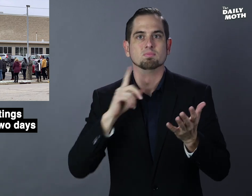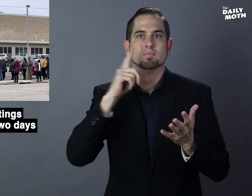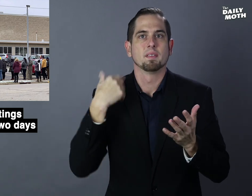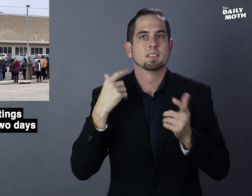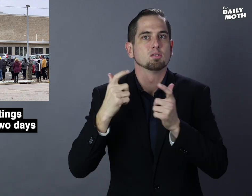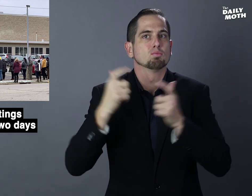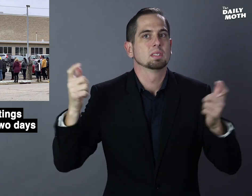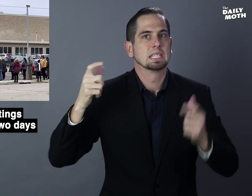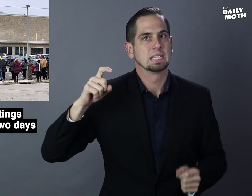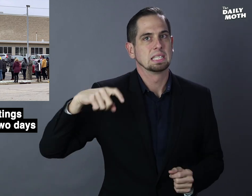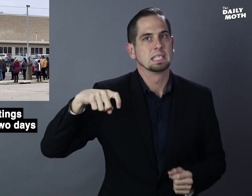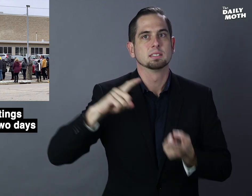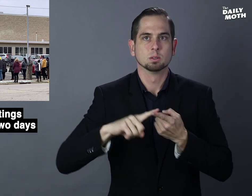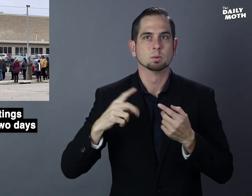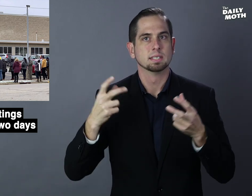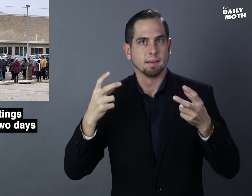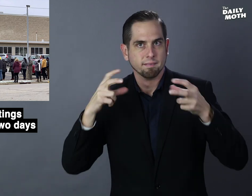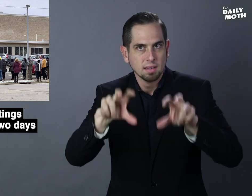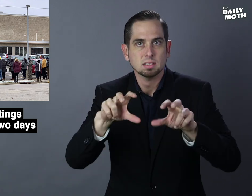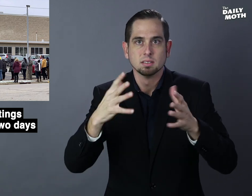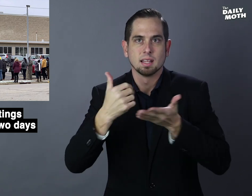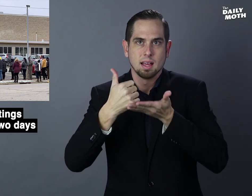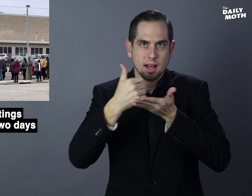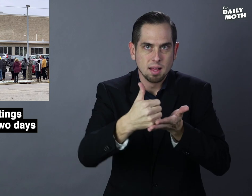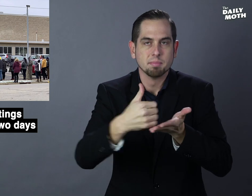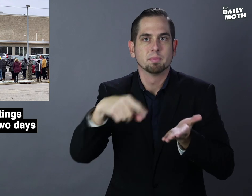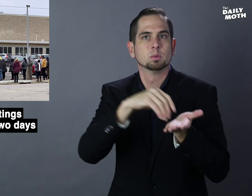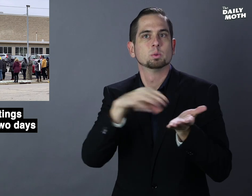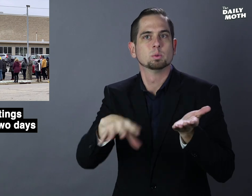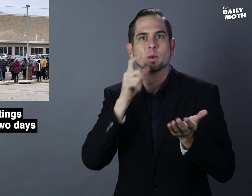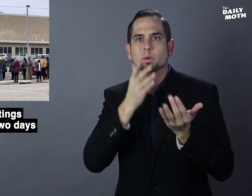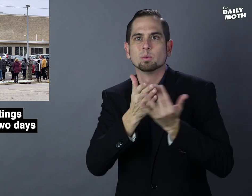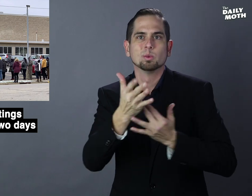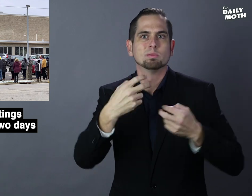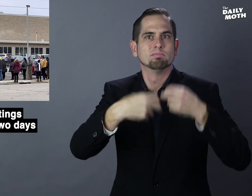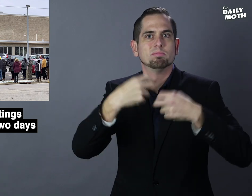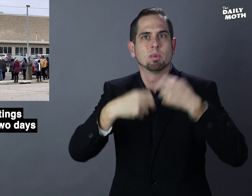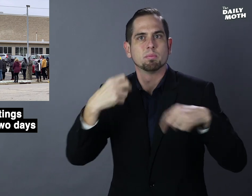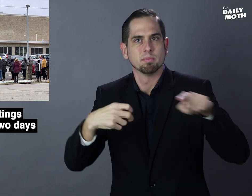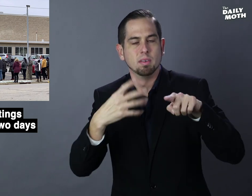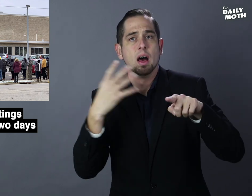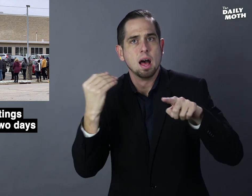a great need to invest in helping troubled students